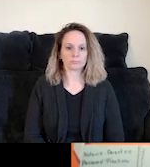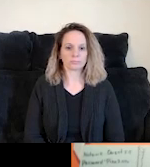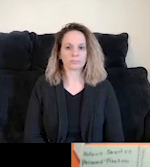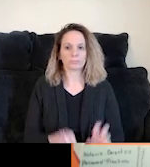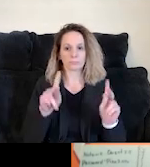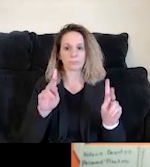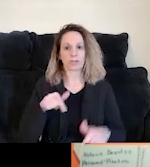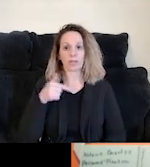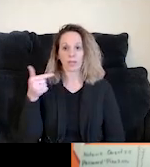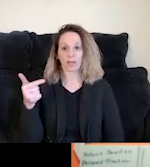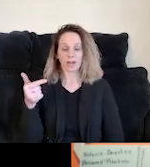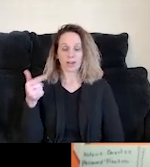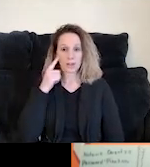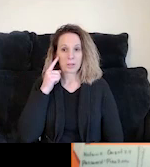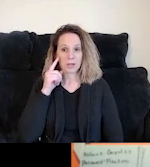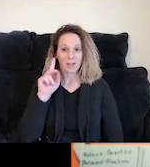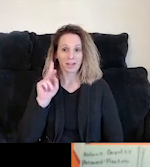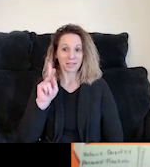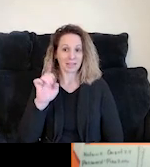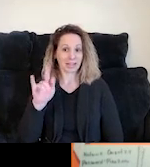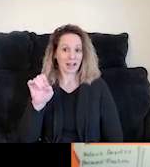And I believe I'm handing it off to Kyle.